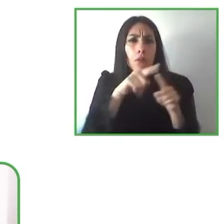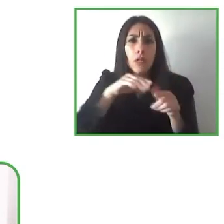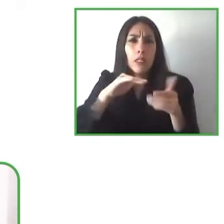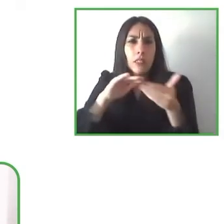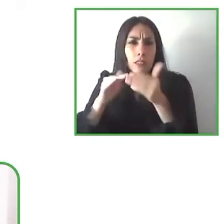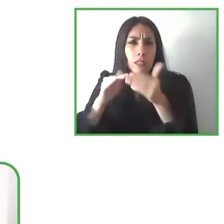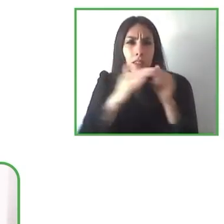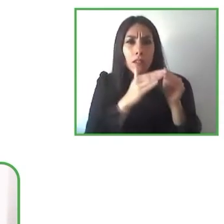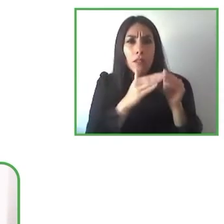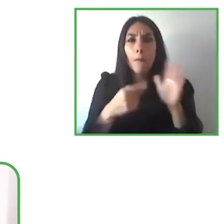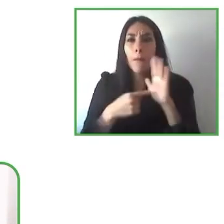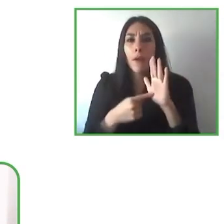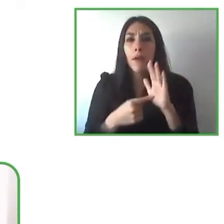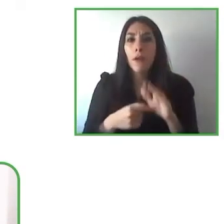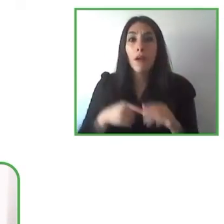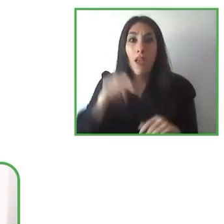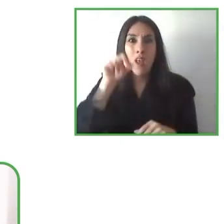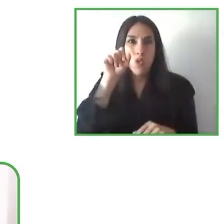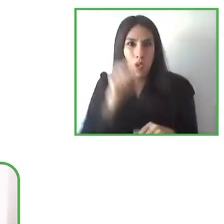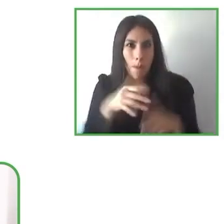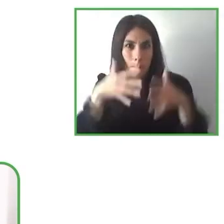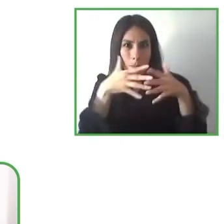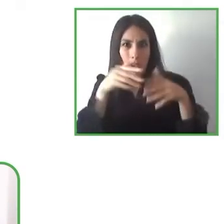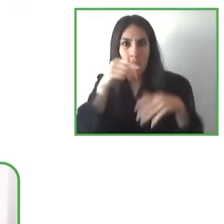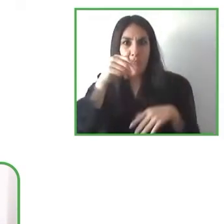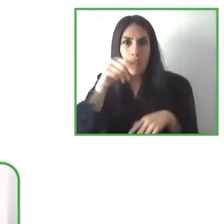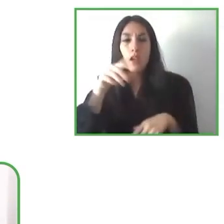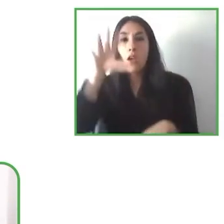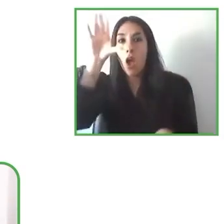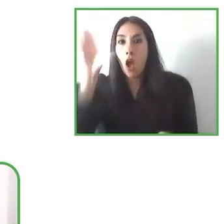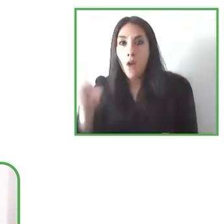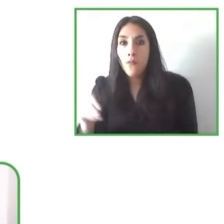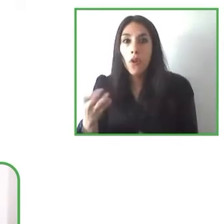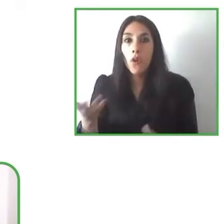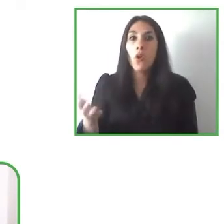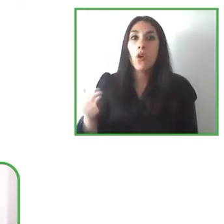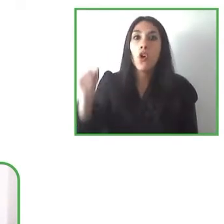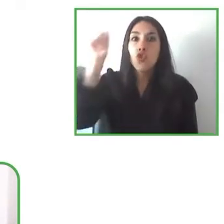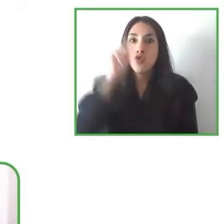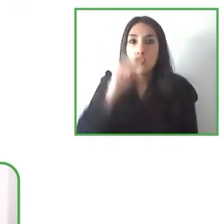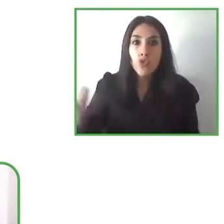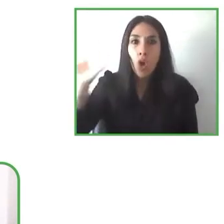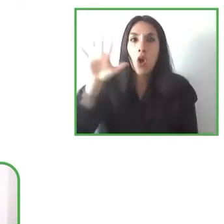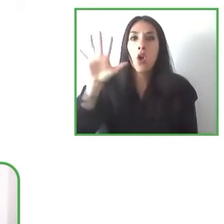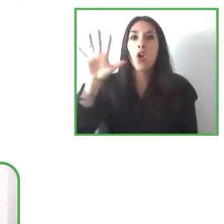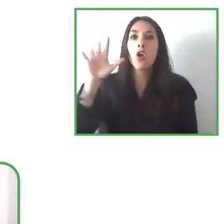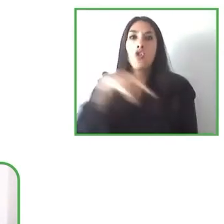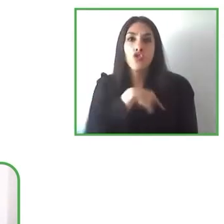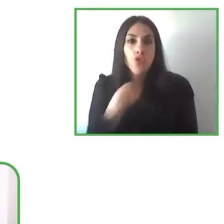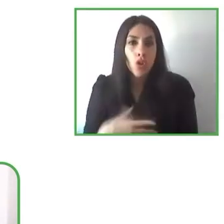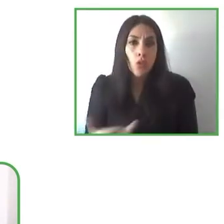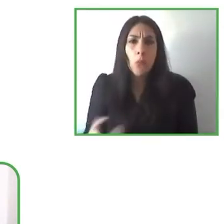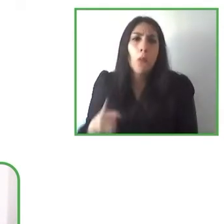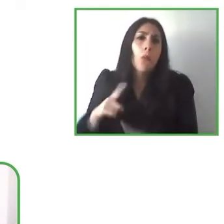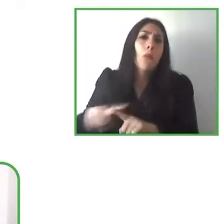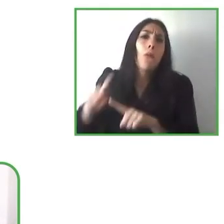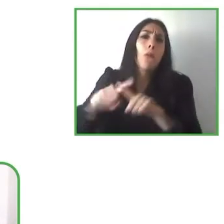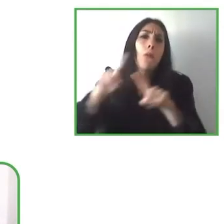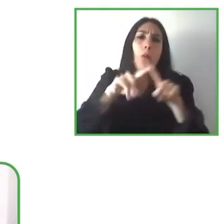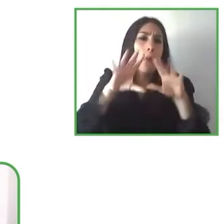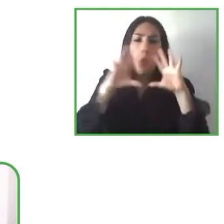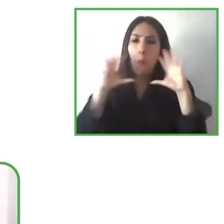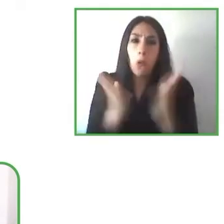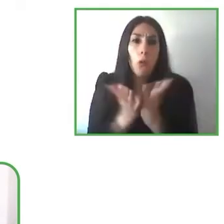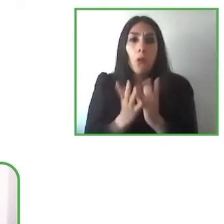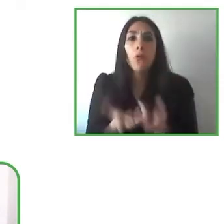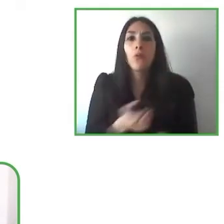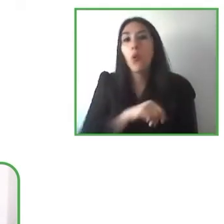Africa, Asia and etc.? and considering these do you think the cultural differences the social